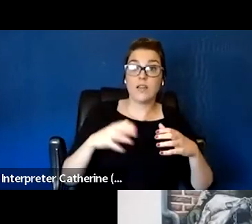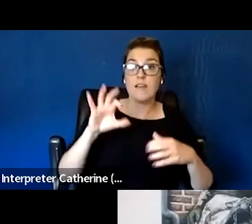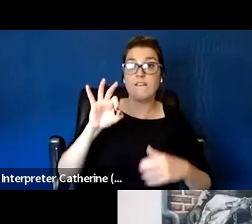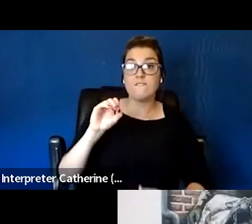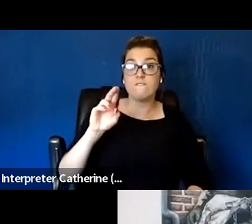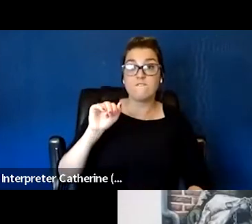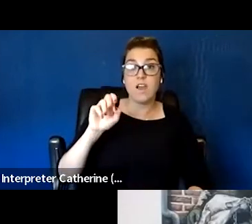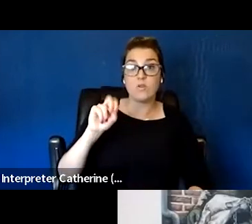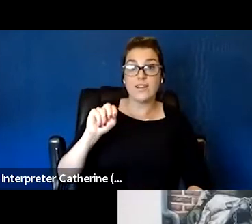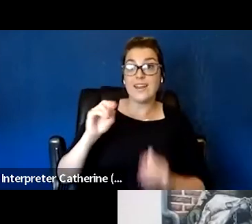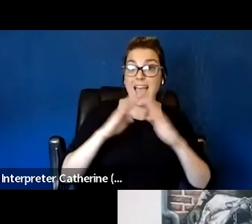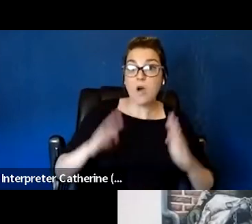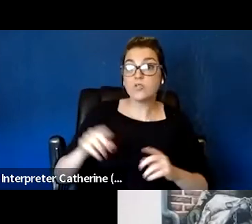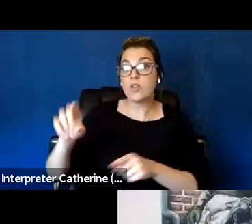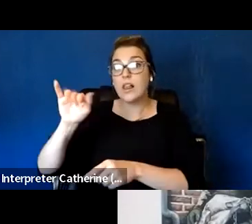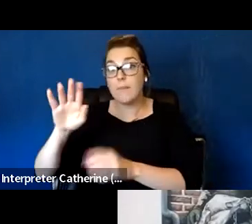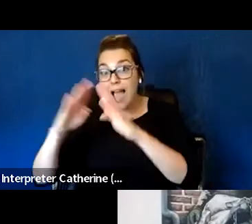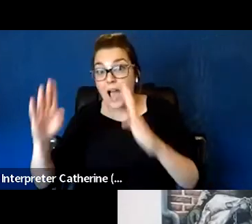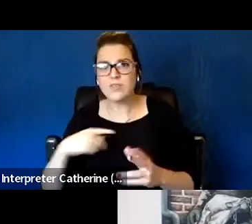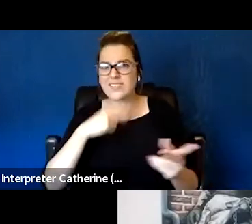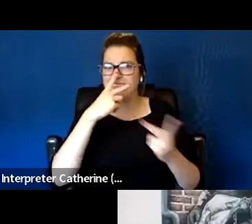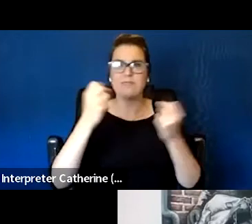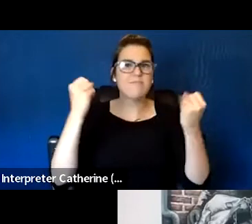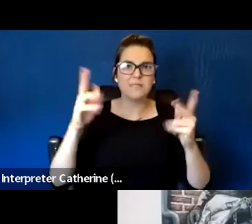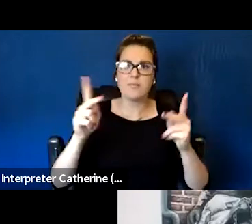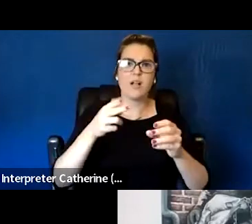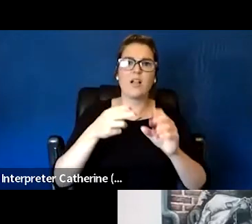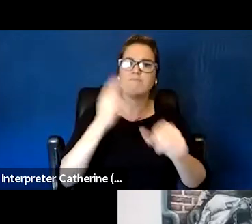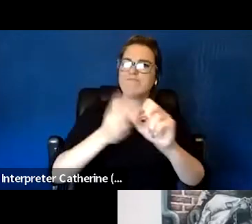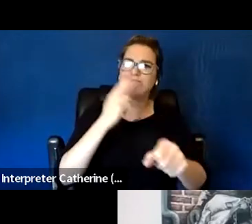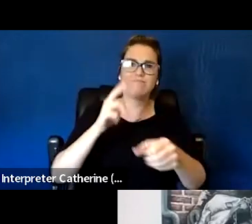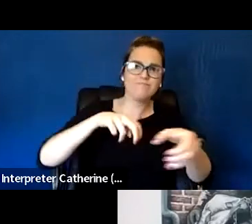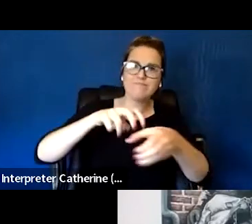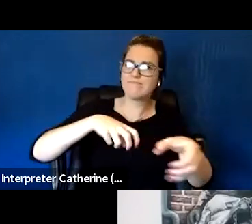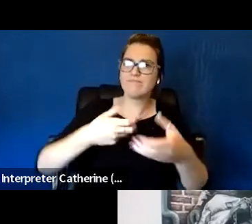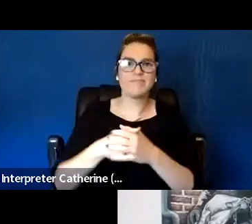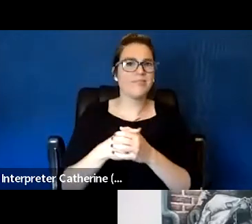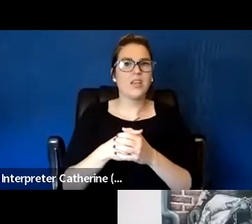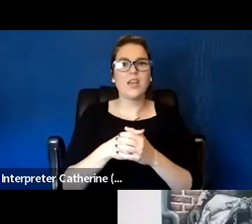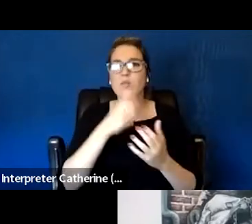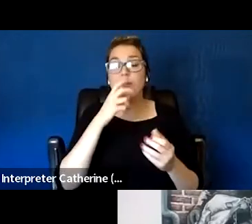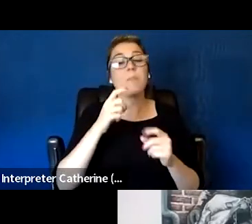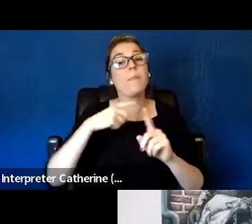There's a great resignation and with COVID people are seeing things differently, the work environment,